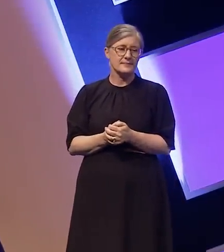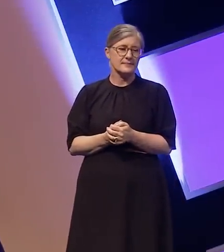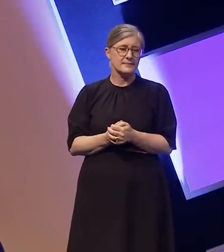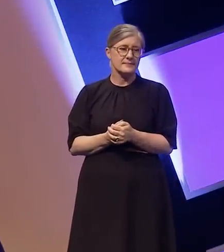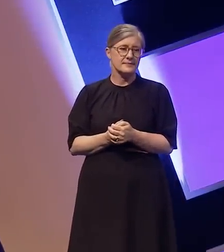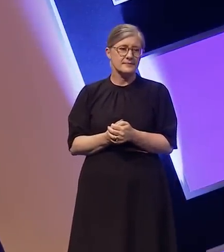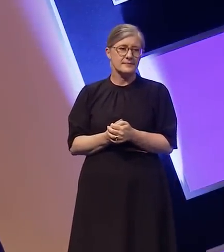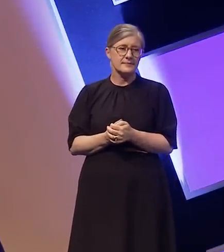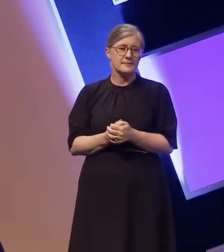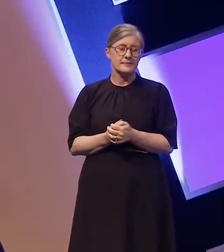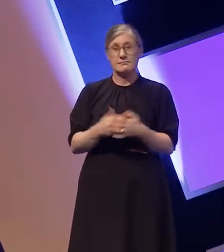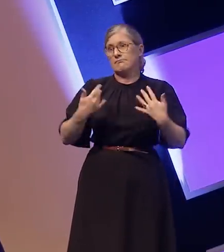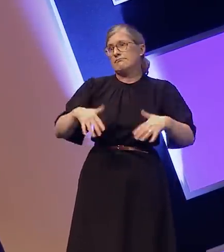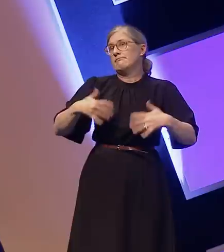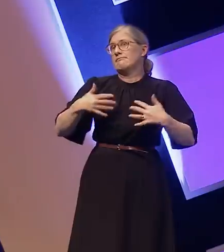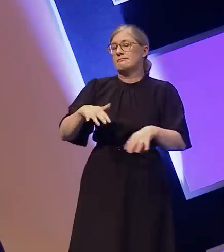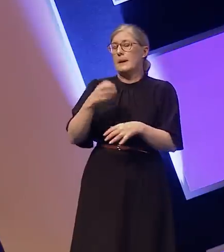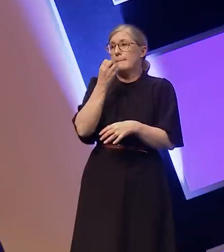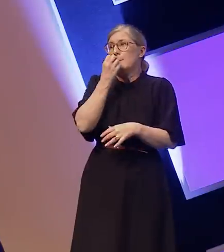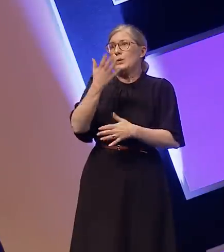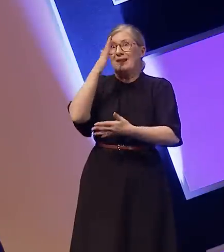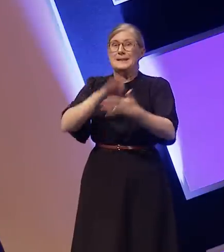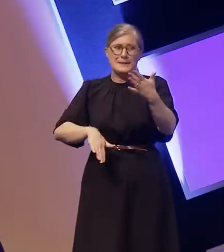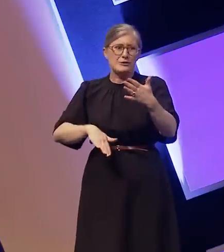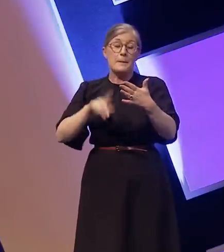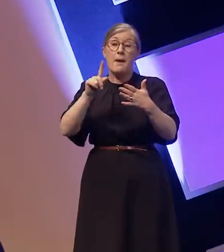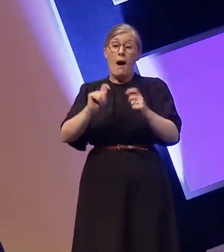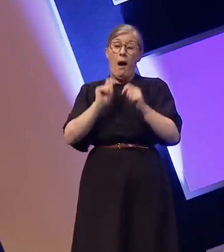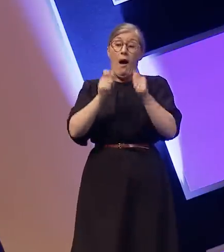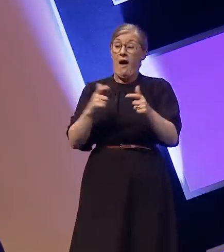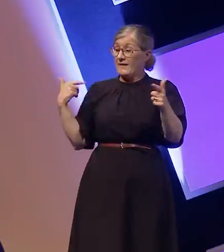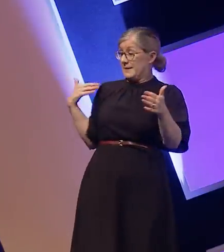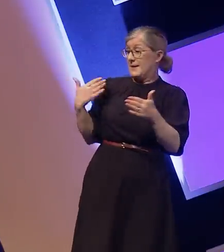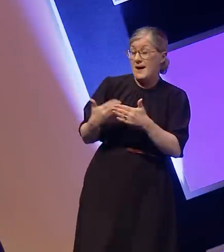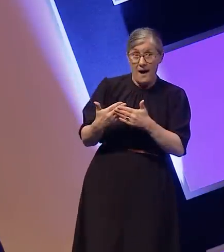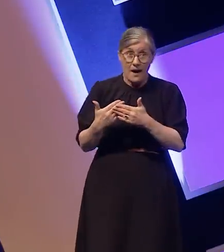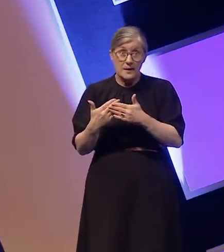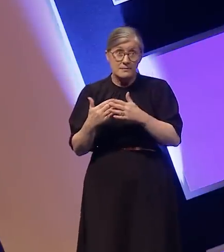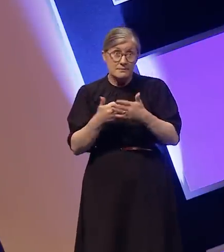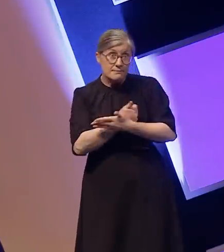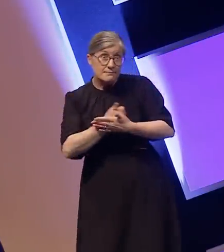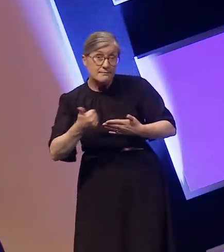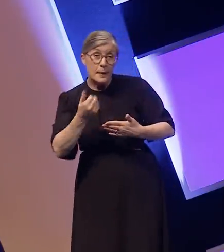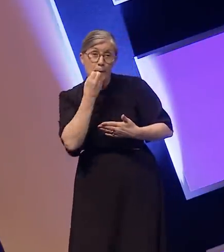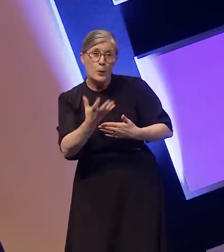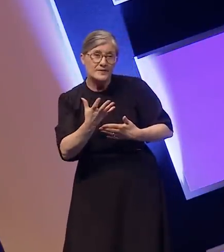Although it was a beautiful experience the aftermath hasn't always been. I was thrown